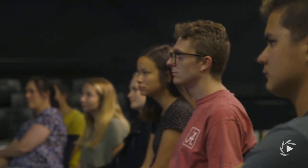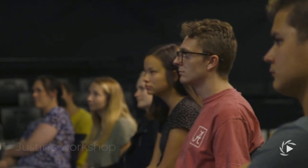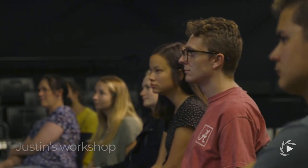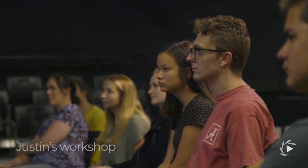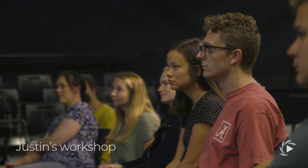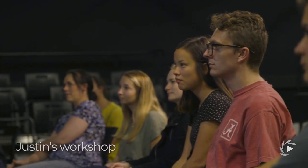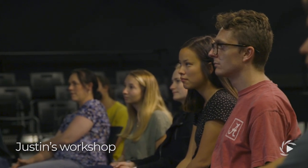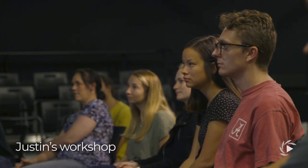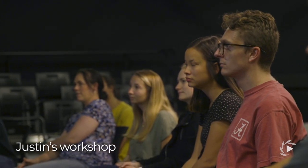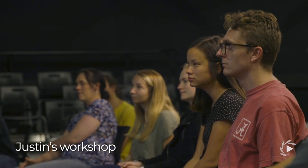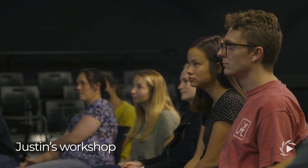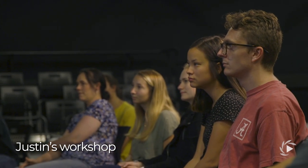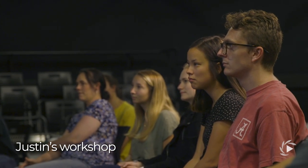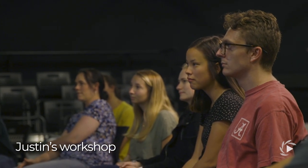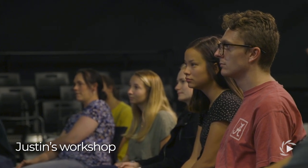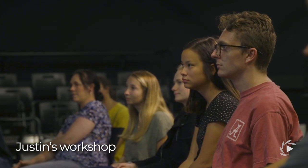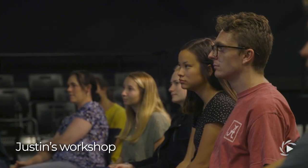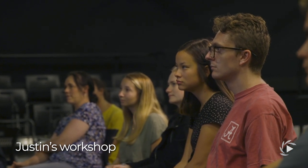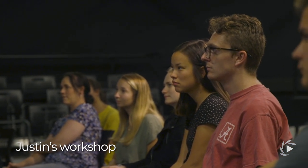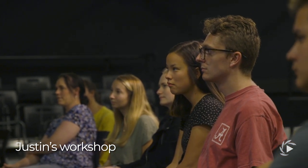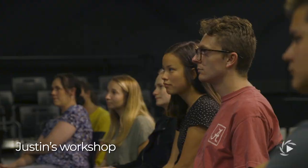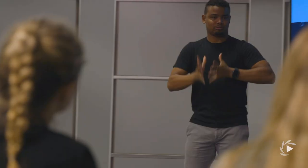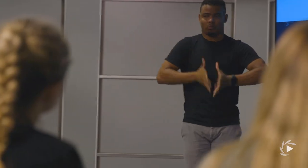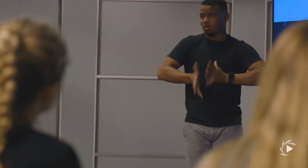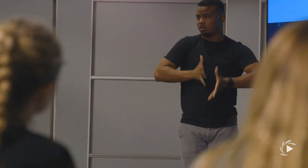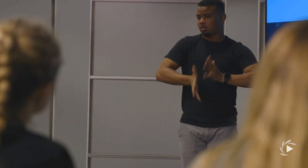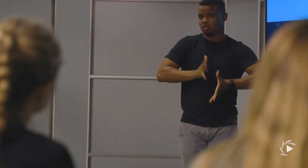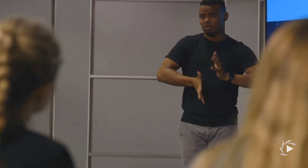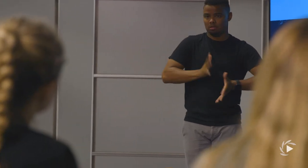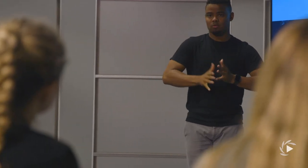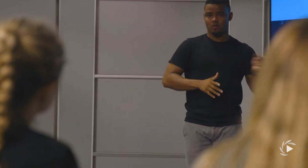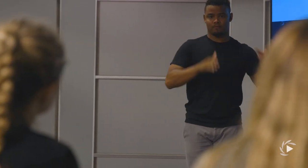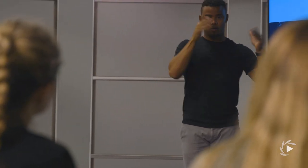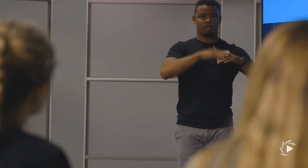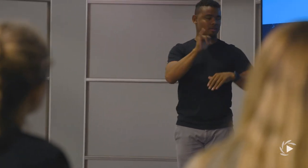a little basics about Visual Vernacular. It's not using sign language.